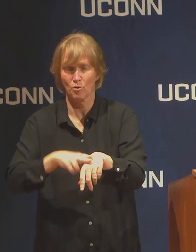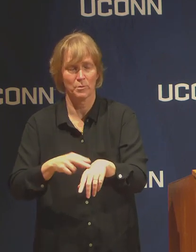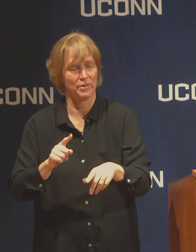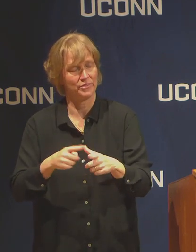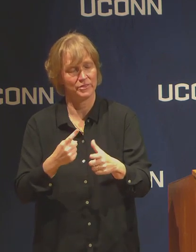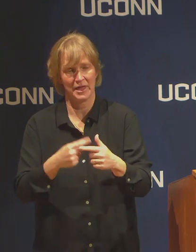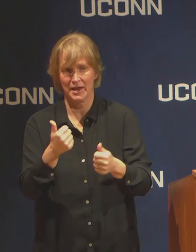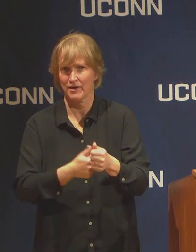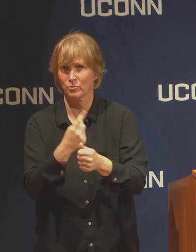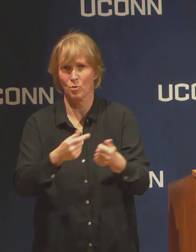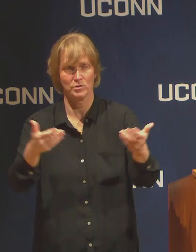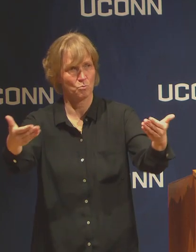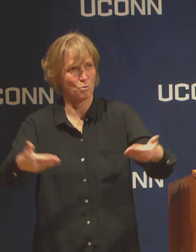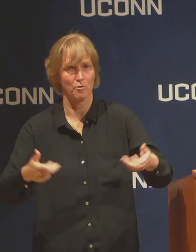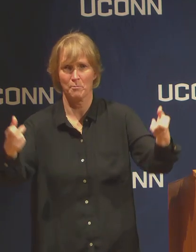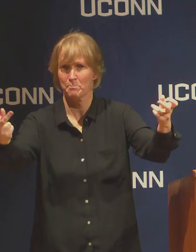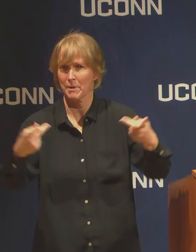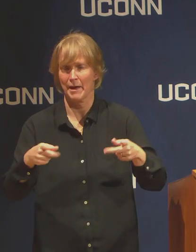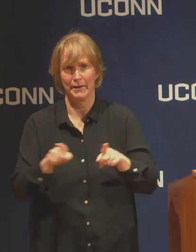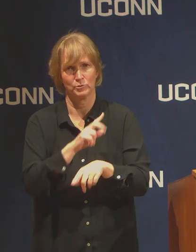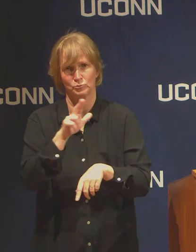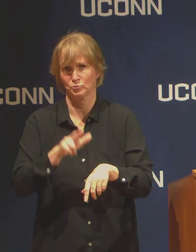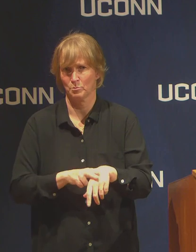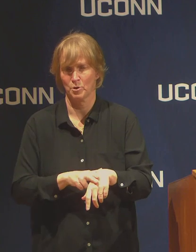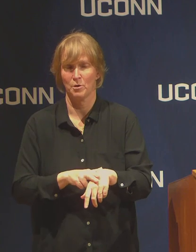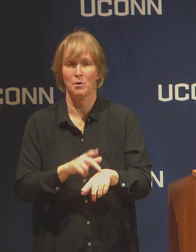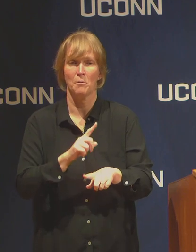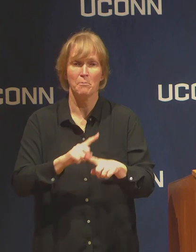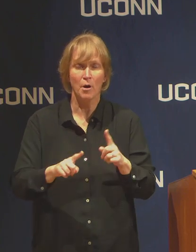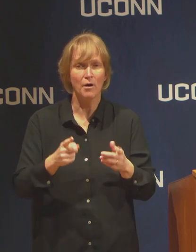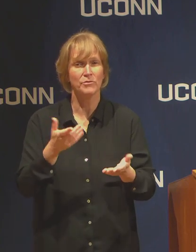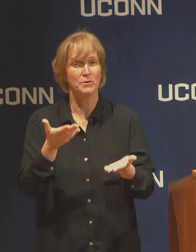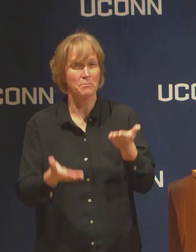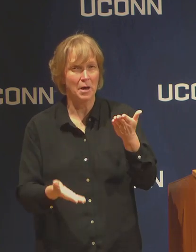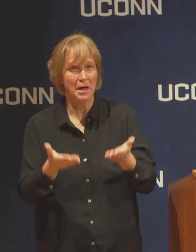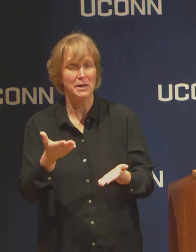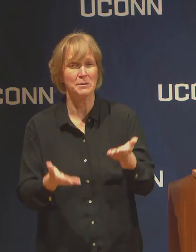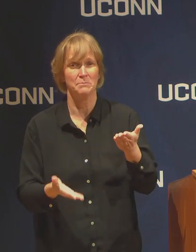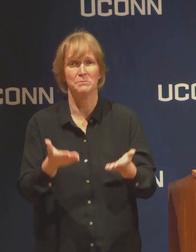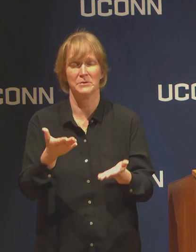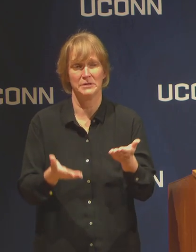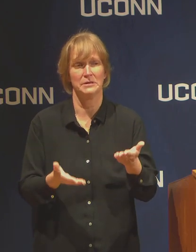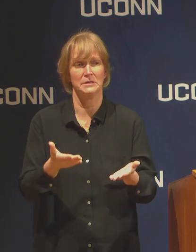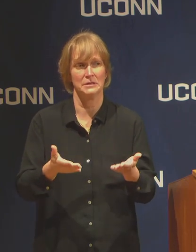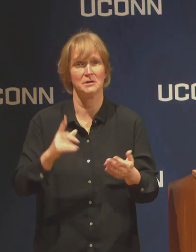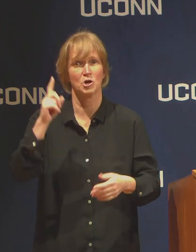But there might be entry restrictions imposed by various governments,